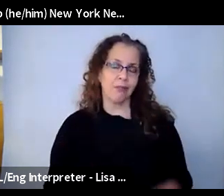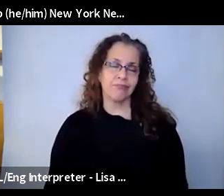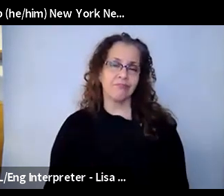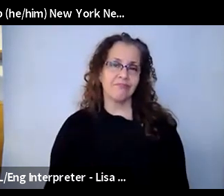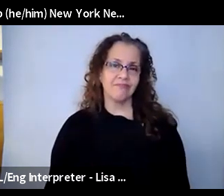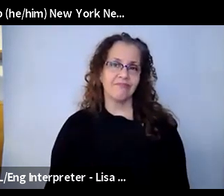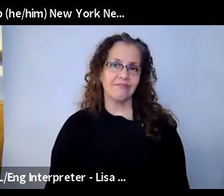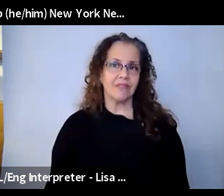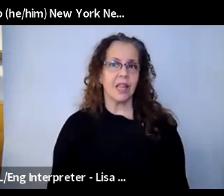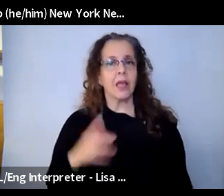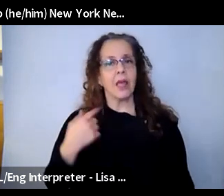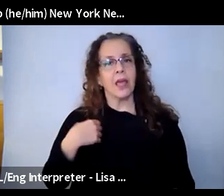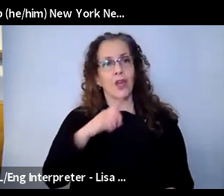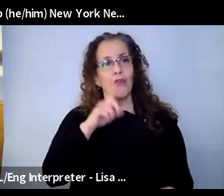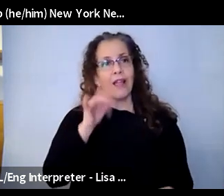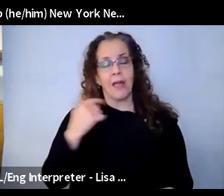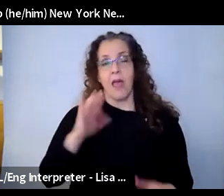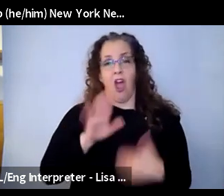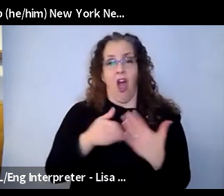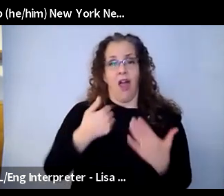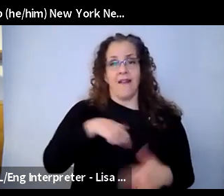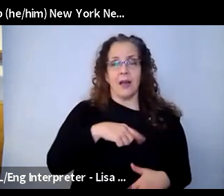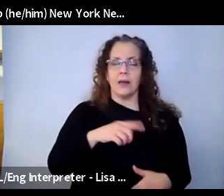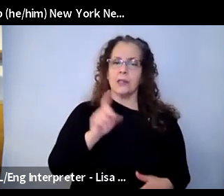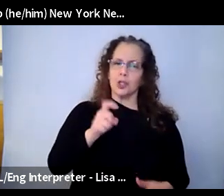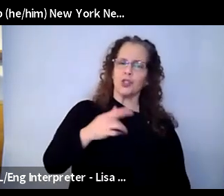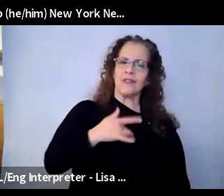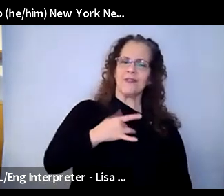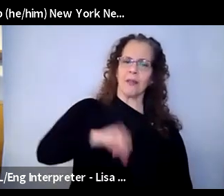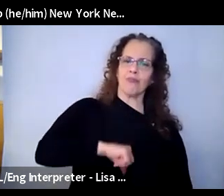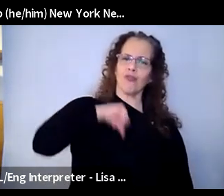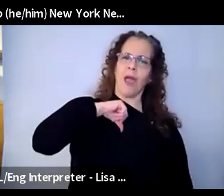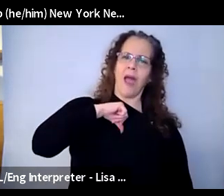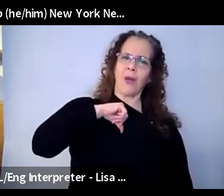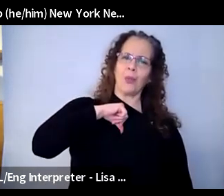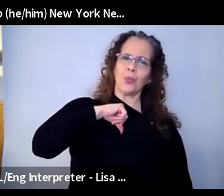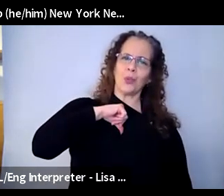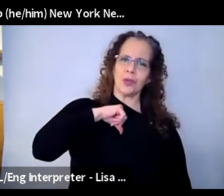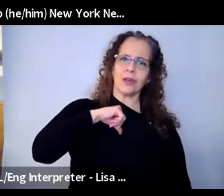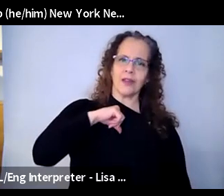feel proud of ourselves. And in the midst of really difficult personal and communal experiences, we've been